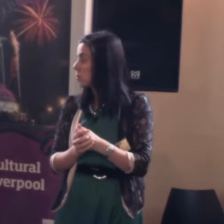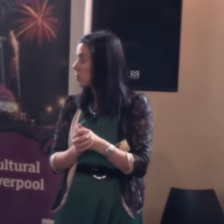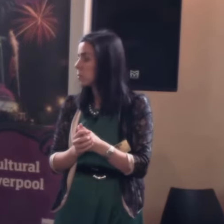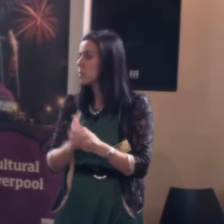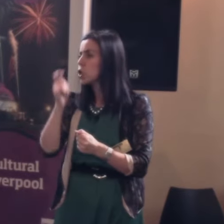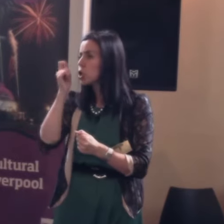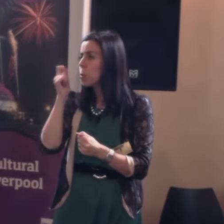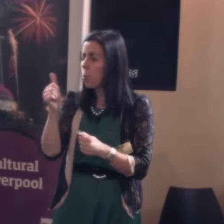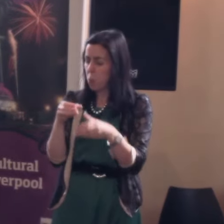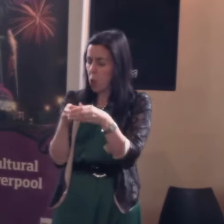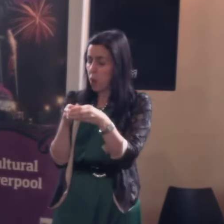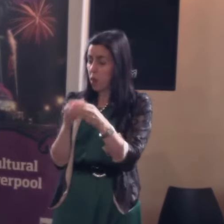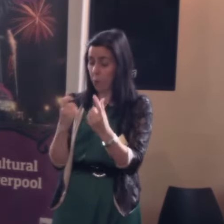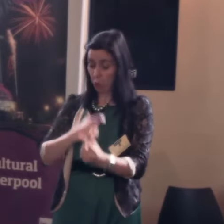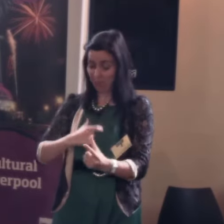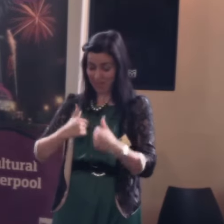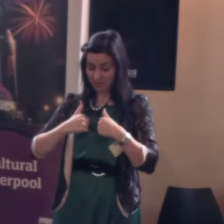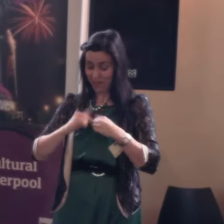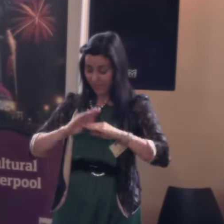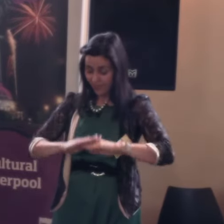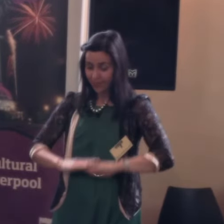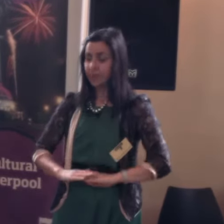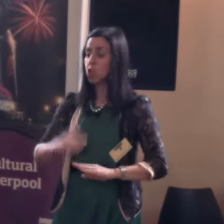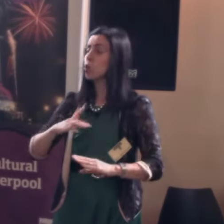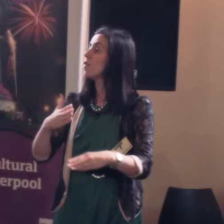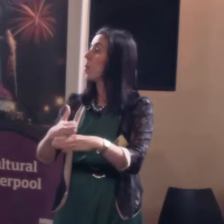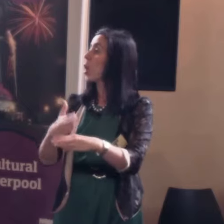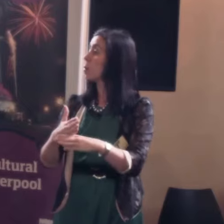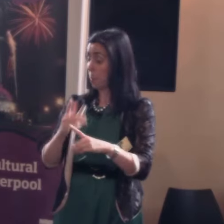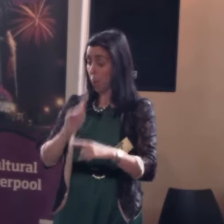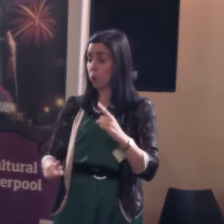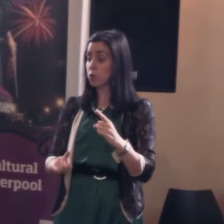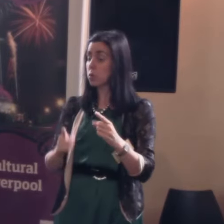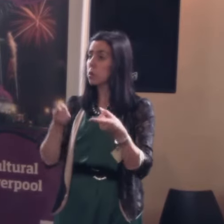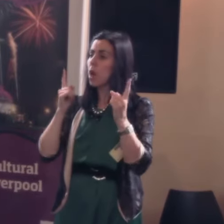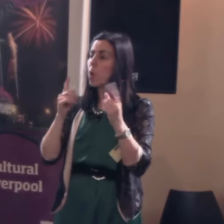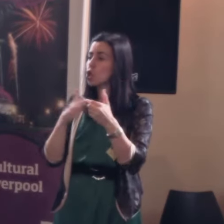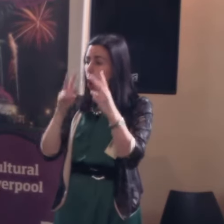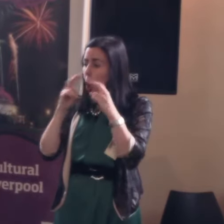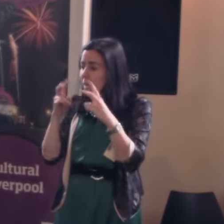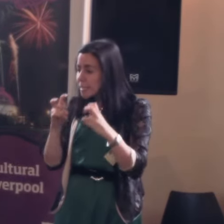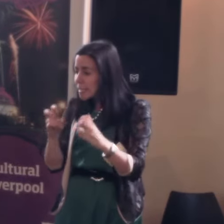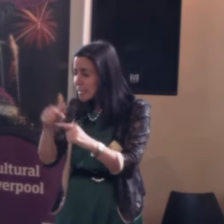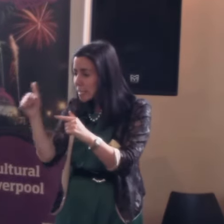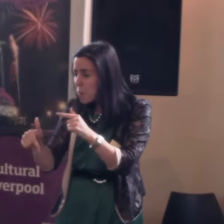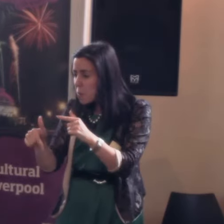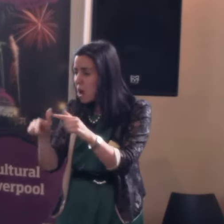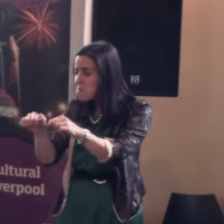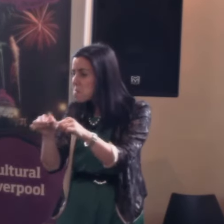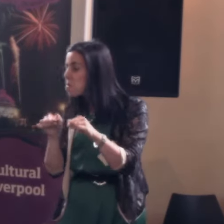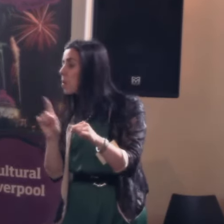A very small part of a person's personality is used in employment, and if employers could look further than that very tight definition